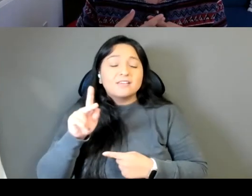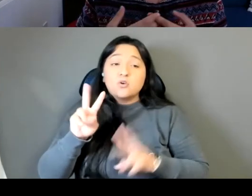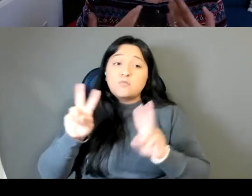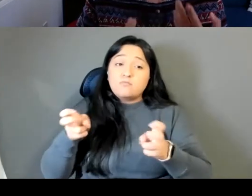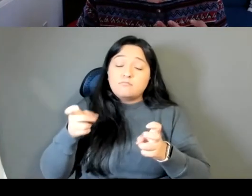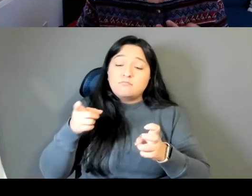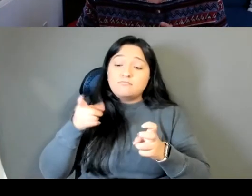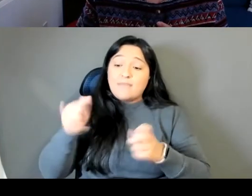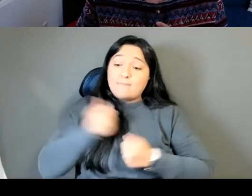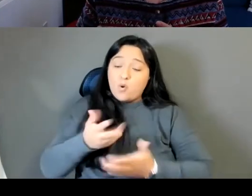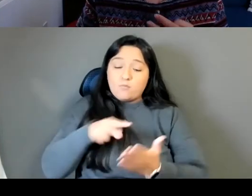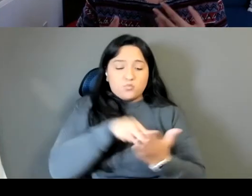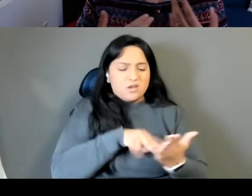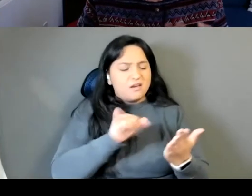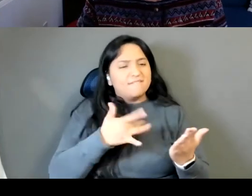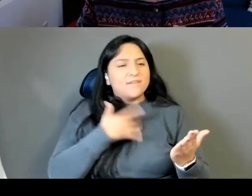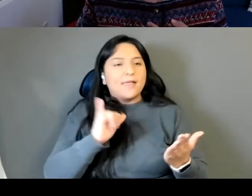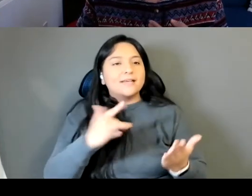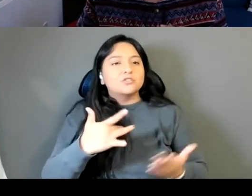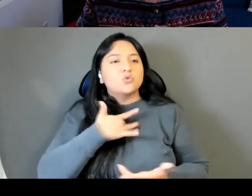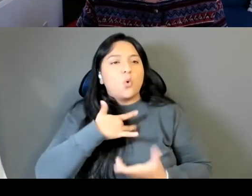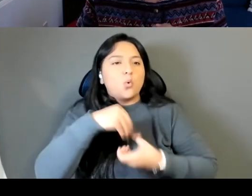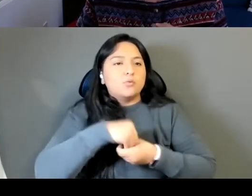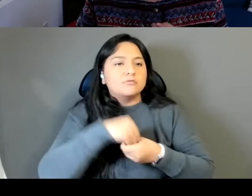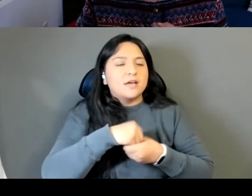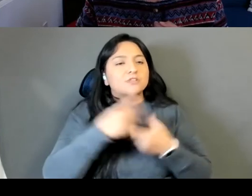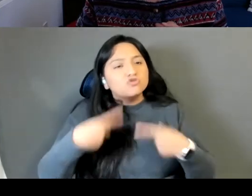through a political awakening, which I did writing this novel.